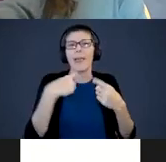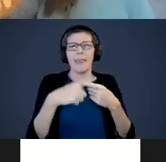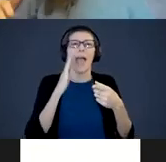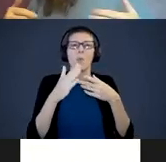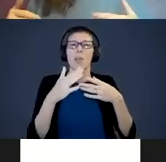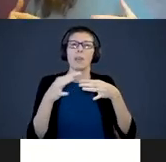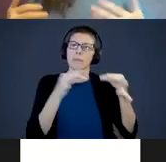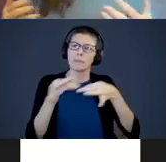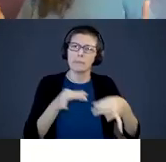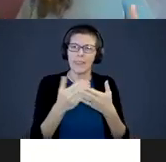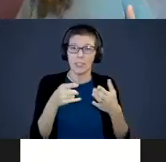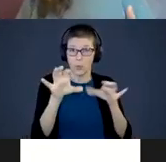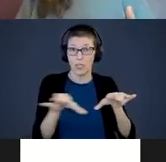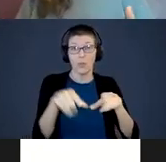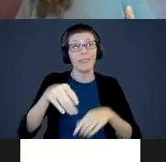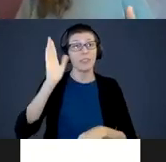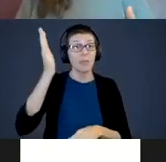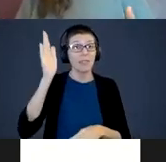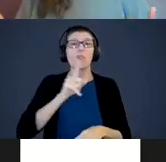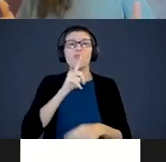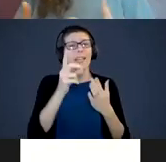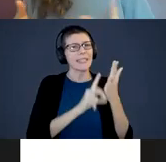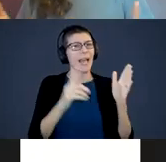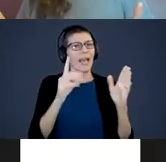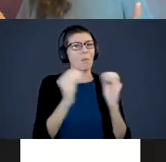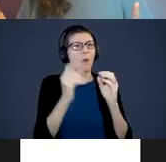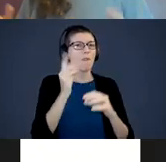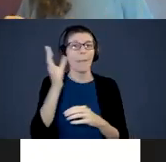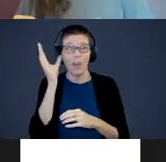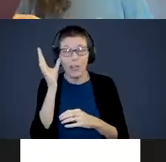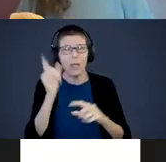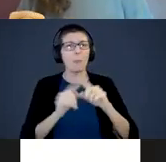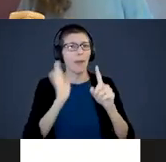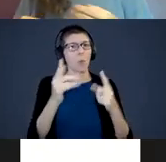This program was really designed for parents, but it will work for anyone. I am going to share some